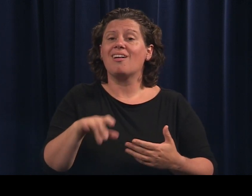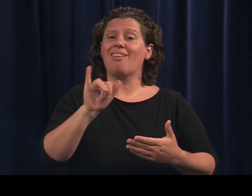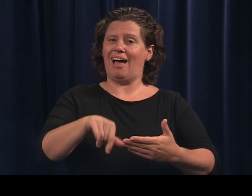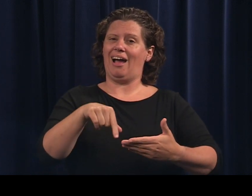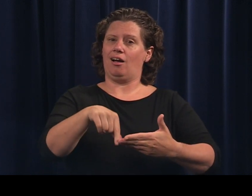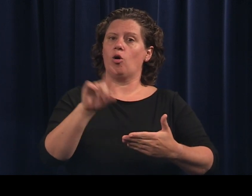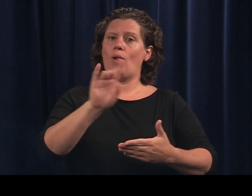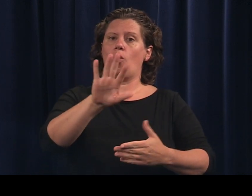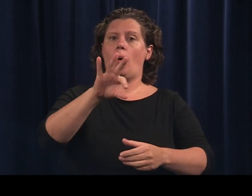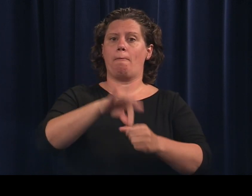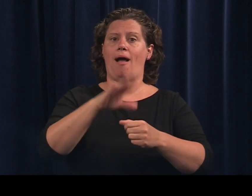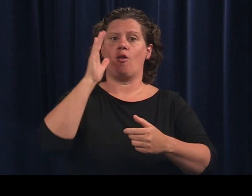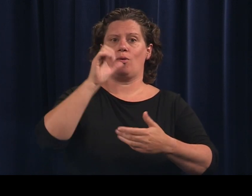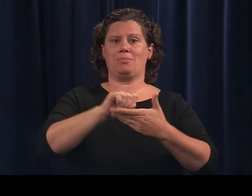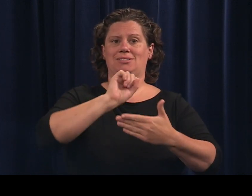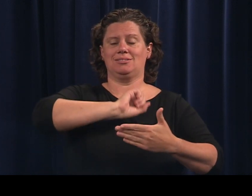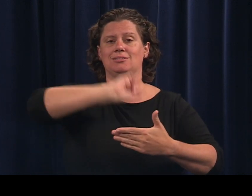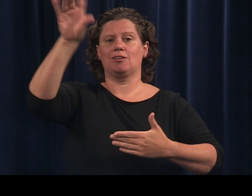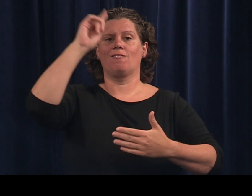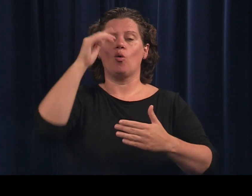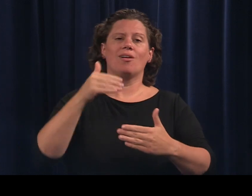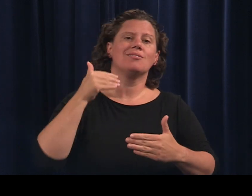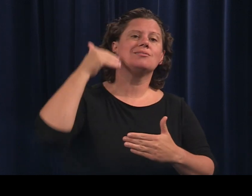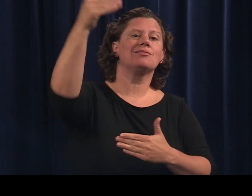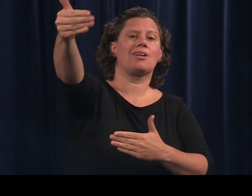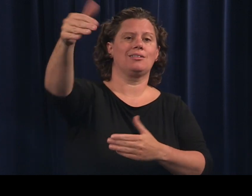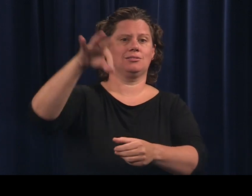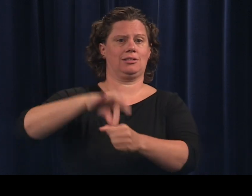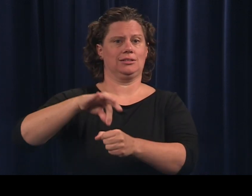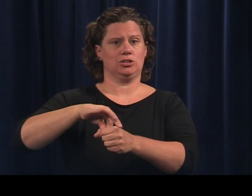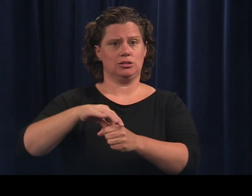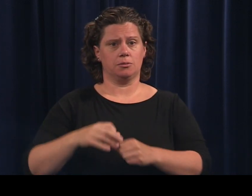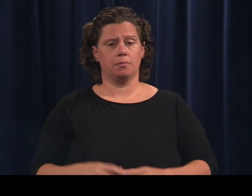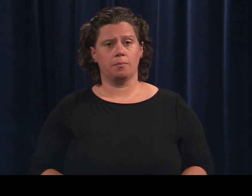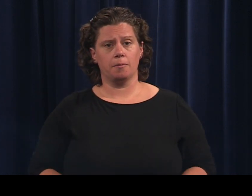This is where your ballot will be sent for the next election.